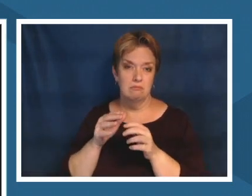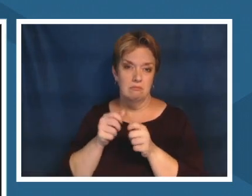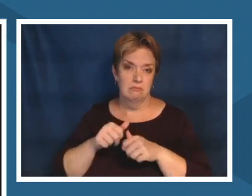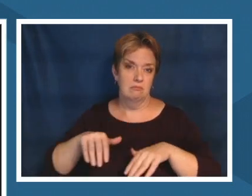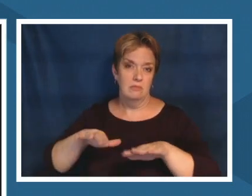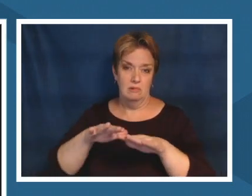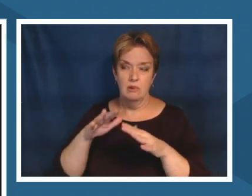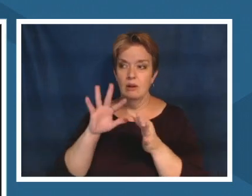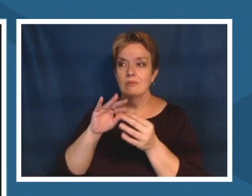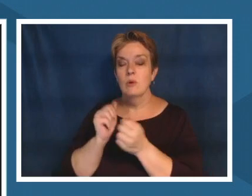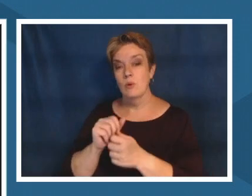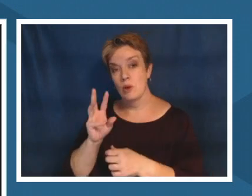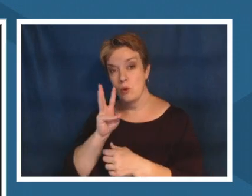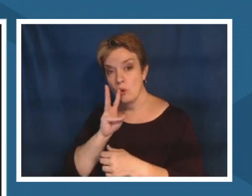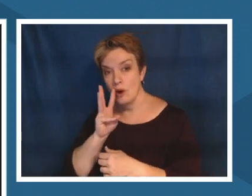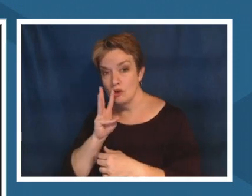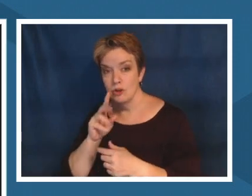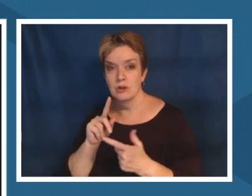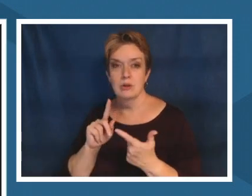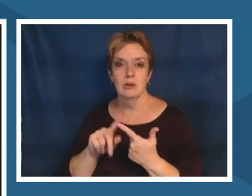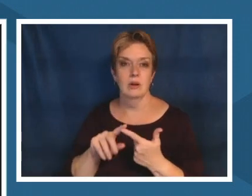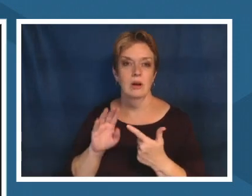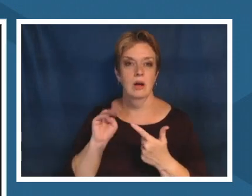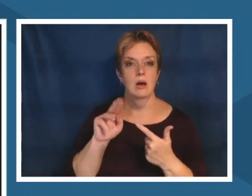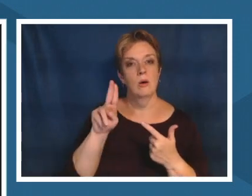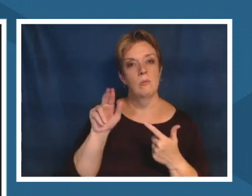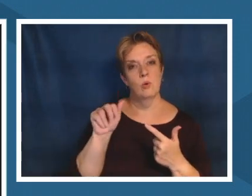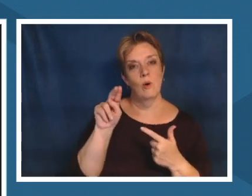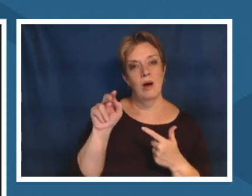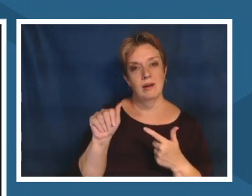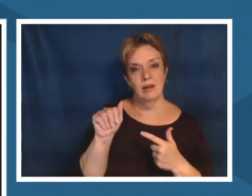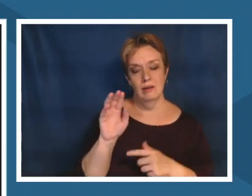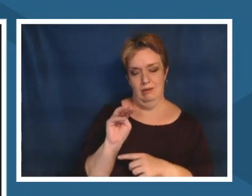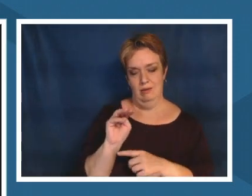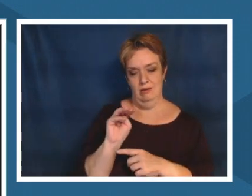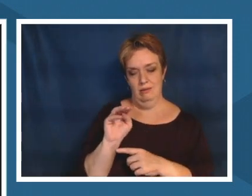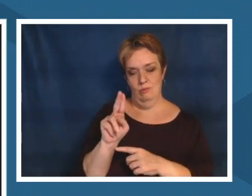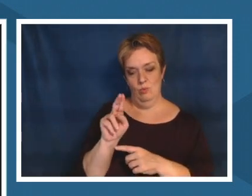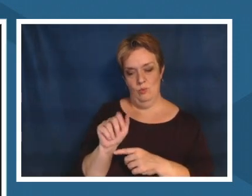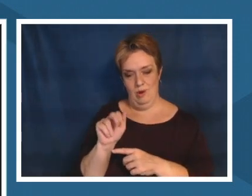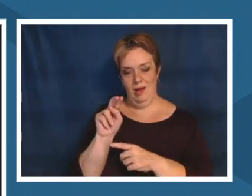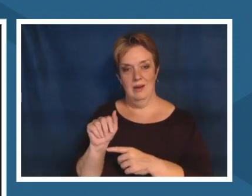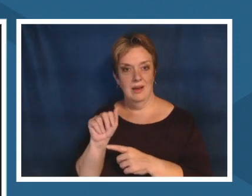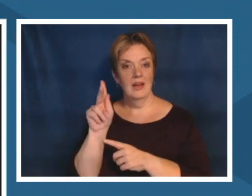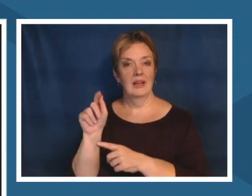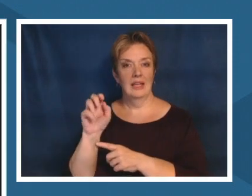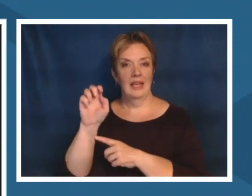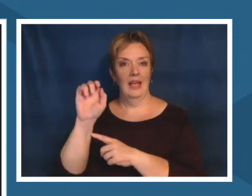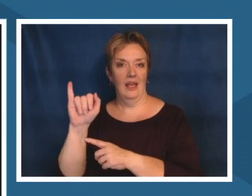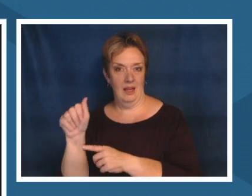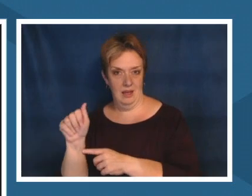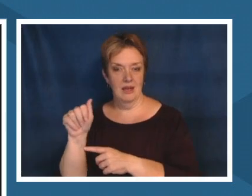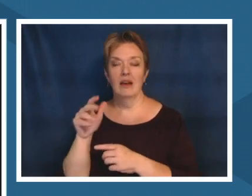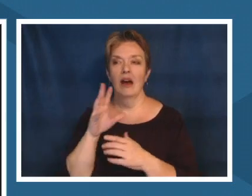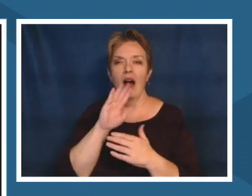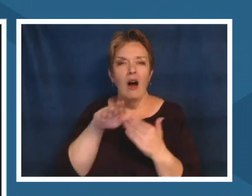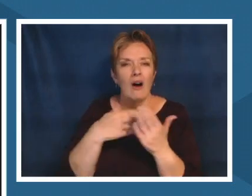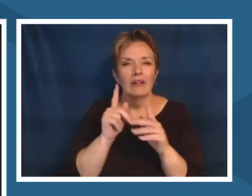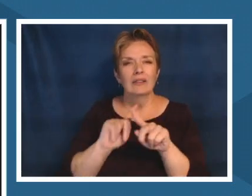like moana kea i mean all all of those things are big issues and they impact um